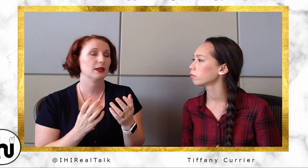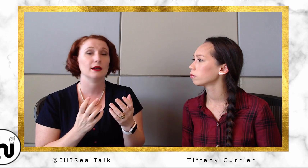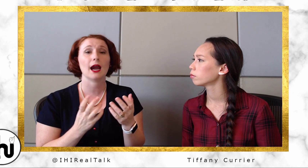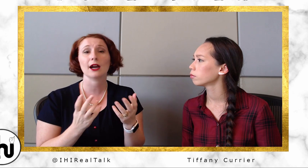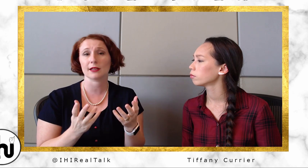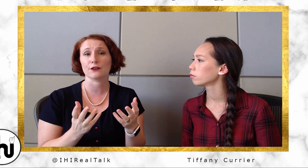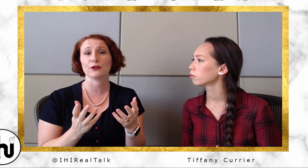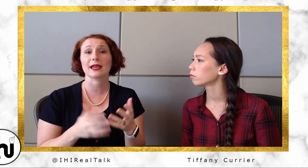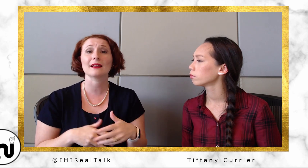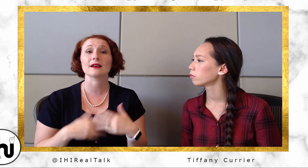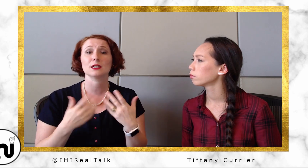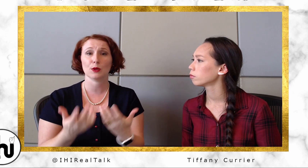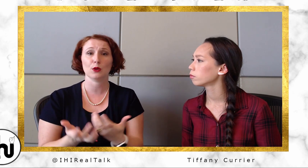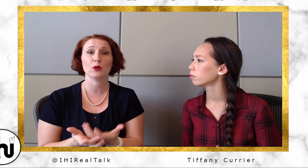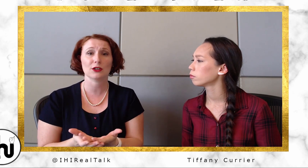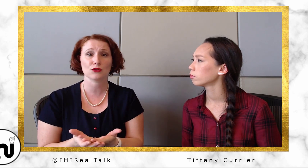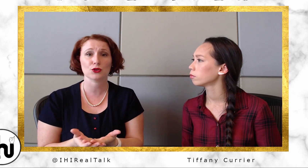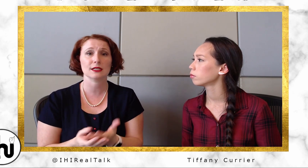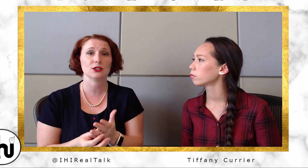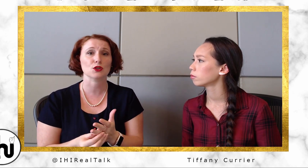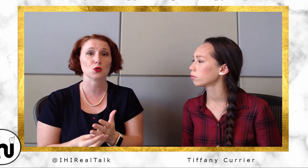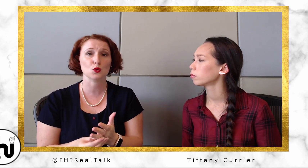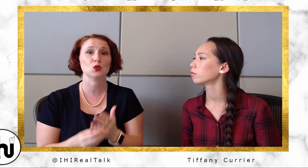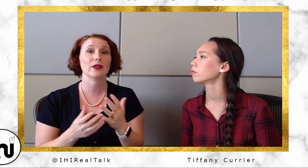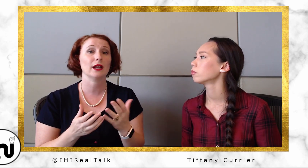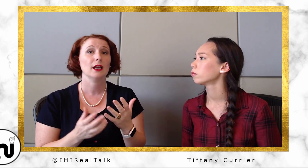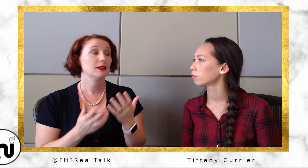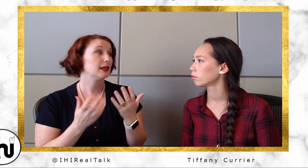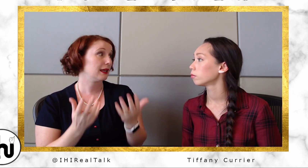Ireland for Gaelic to be reintroduced into the school, so that the Gaelic